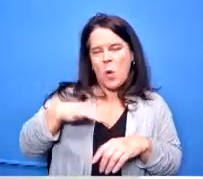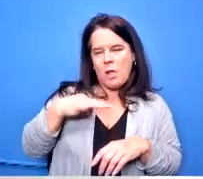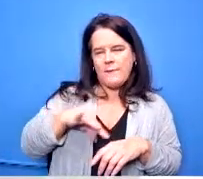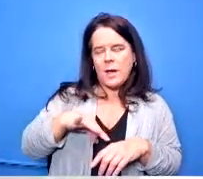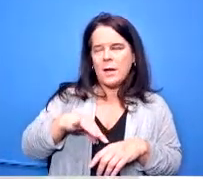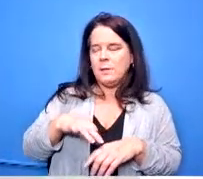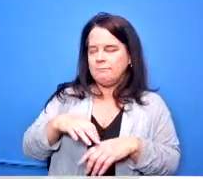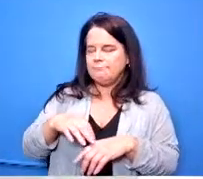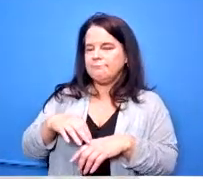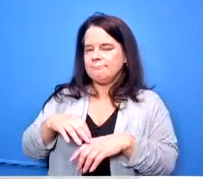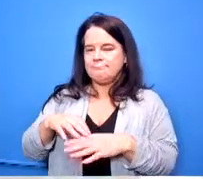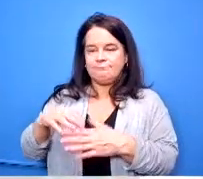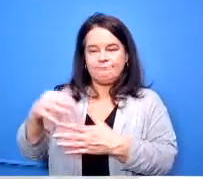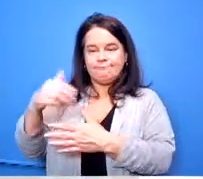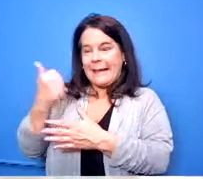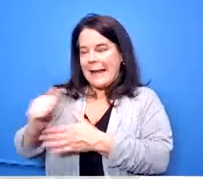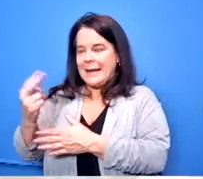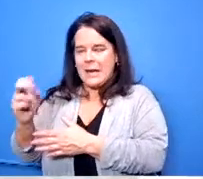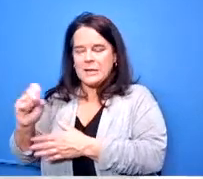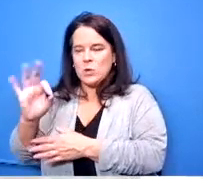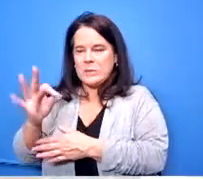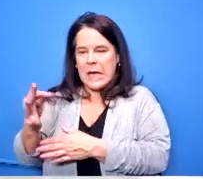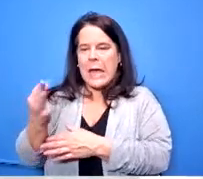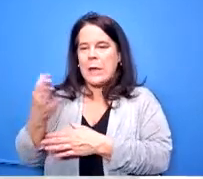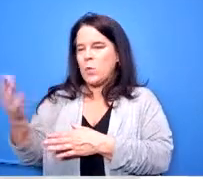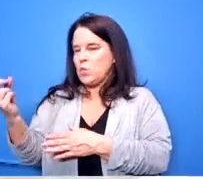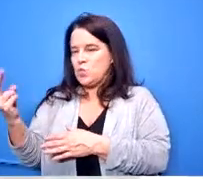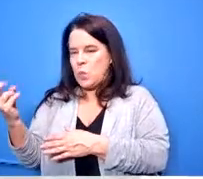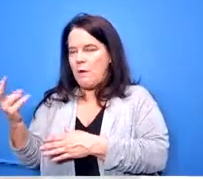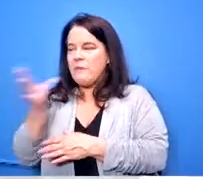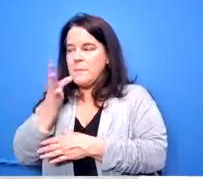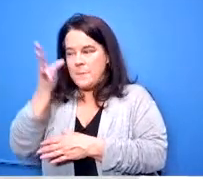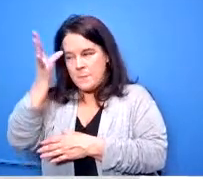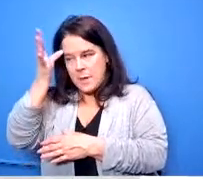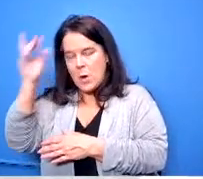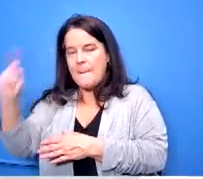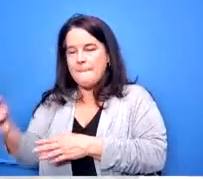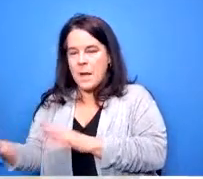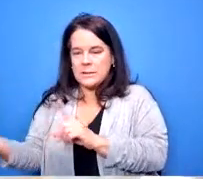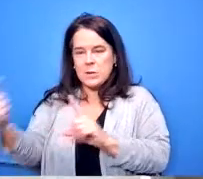11th 12th grade to attend that because they can get their child into ccp classes early